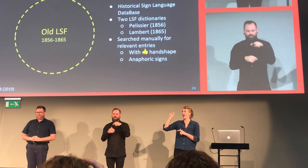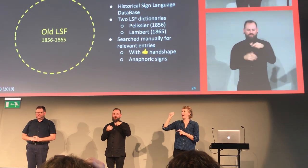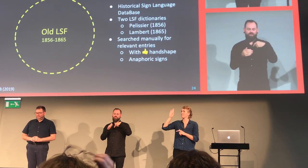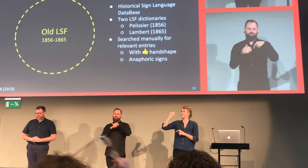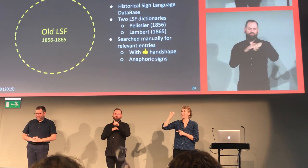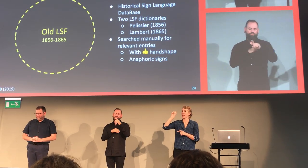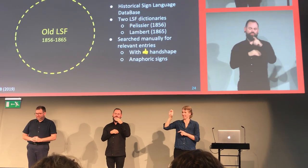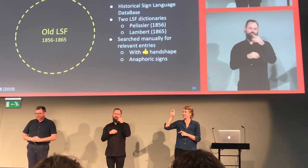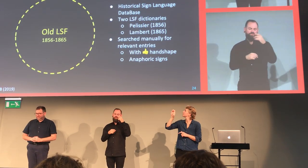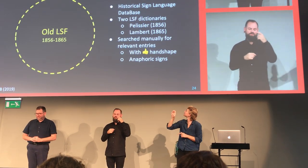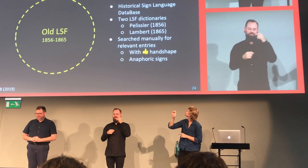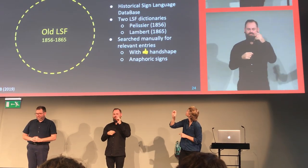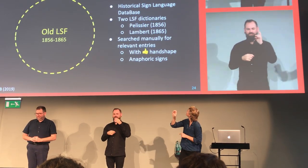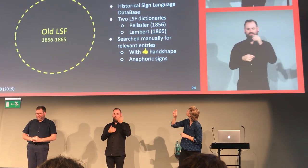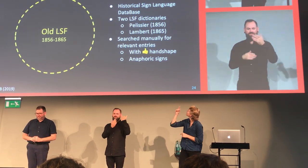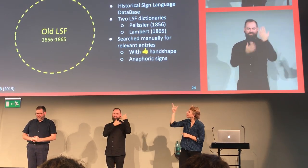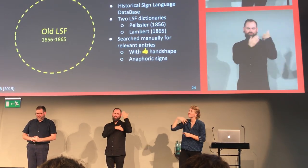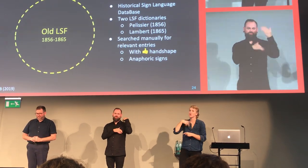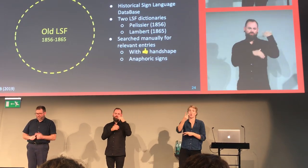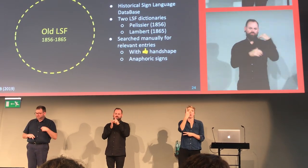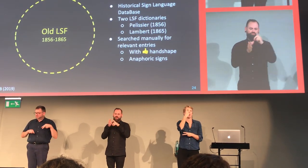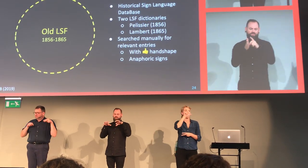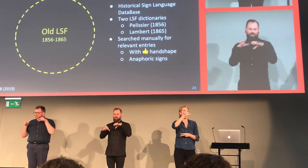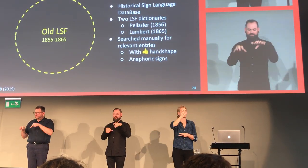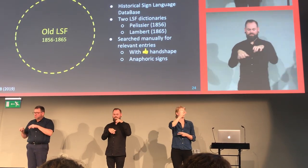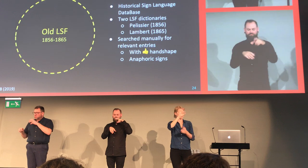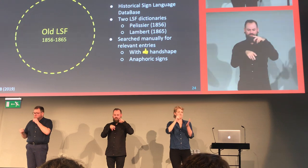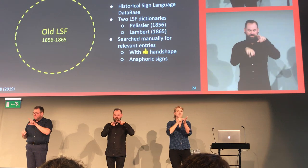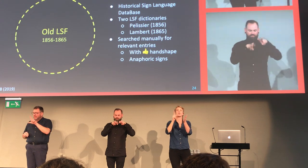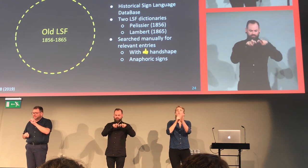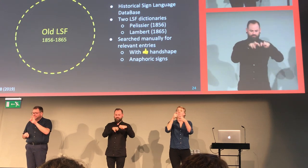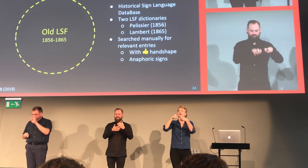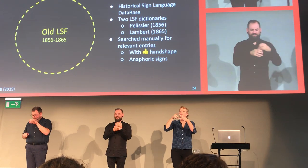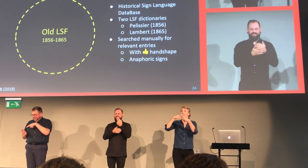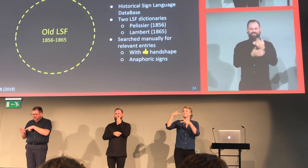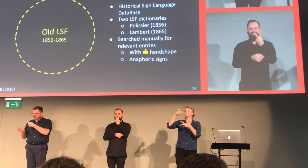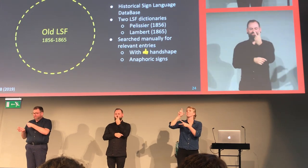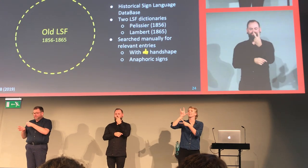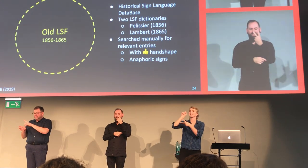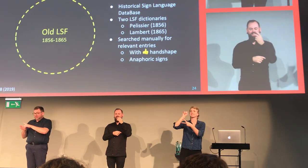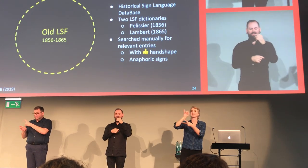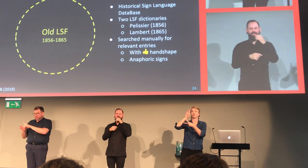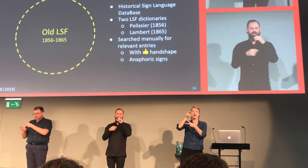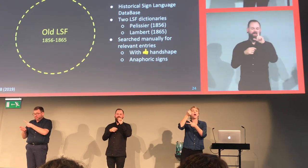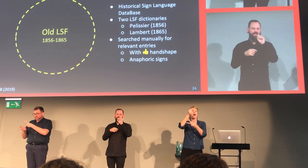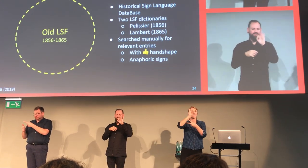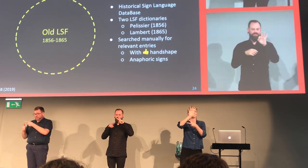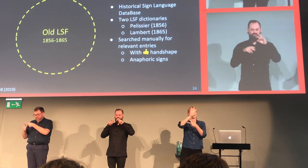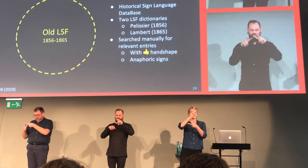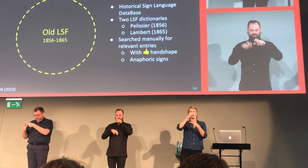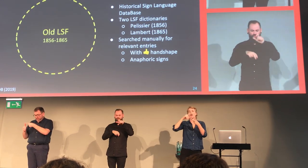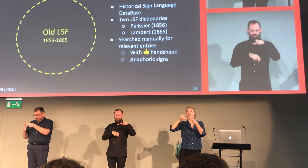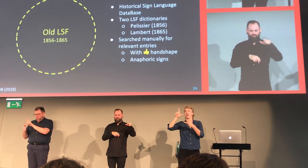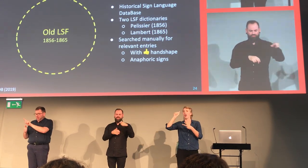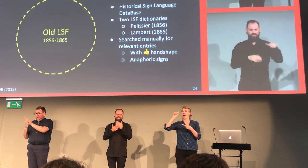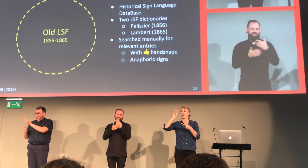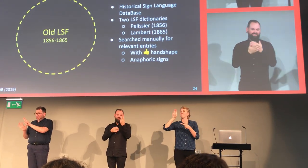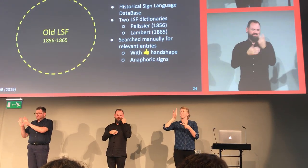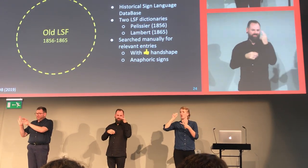We use the Historical Sign DataBase and two LSF dictionaries, one by Pelissier and one by Lambert,